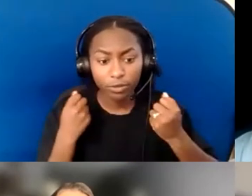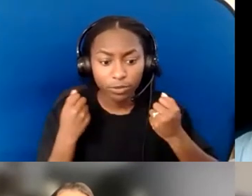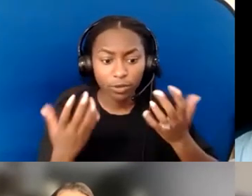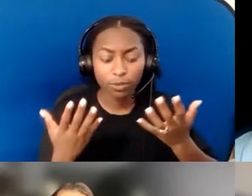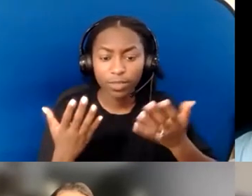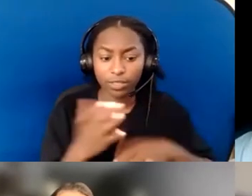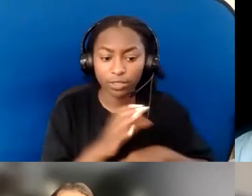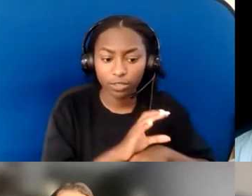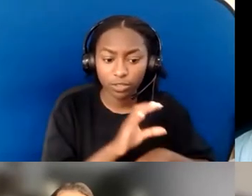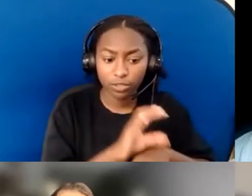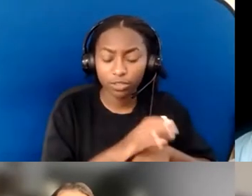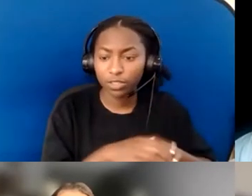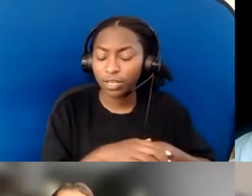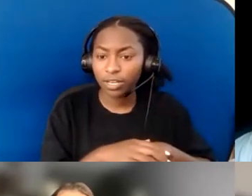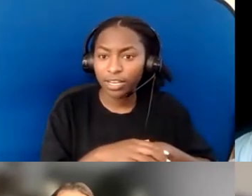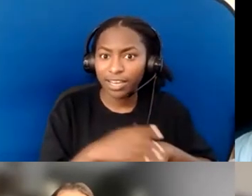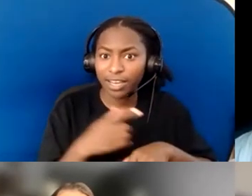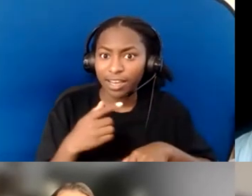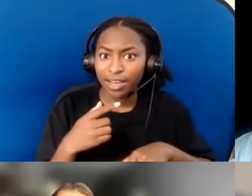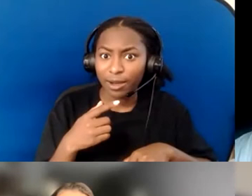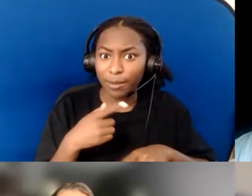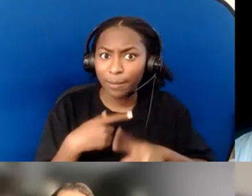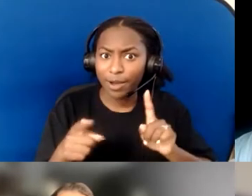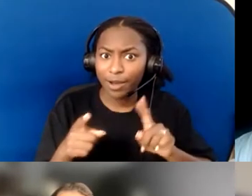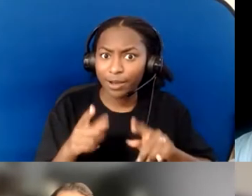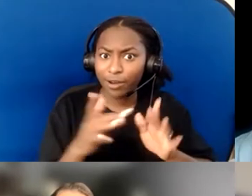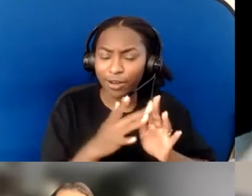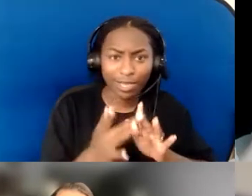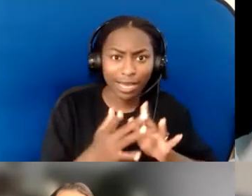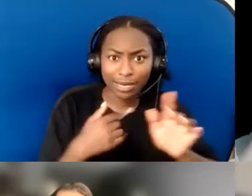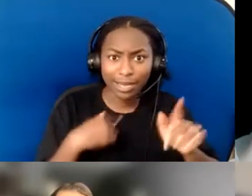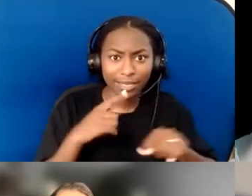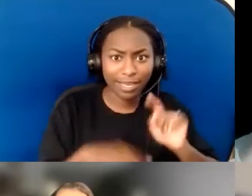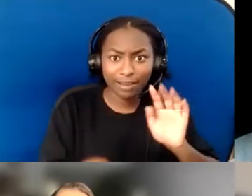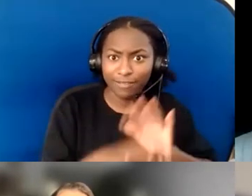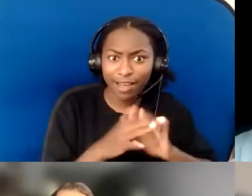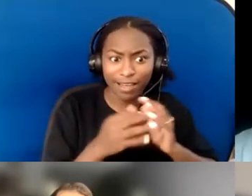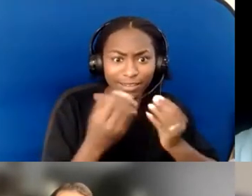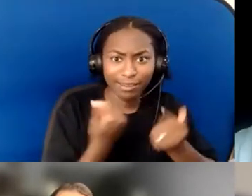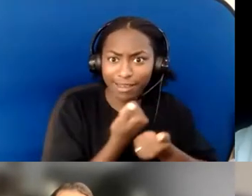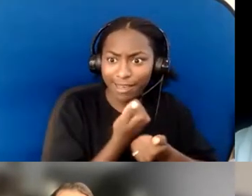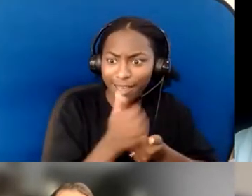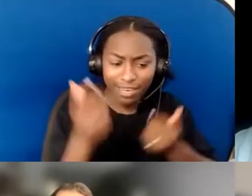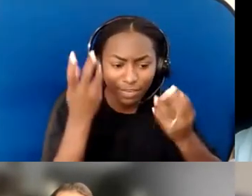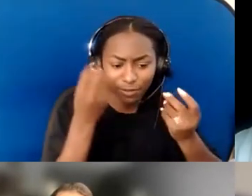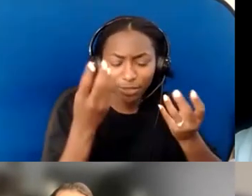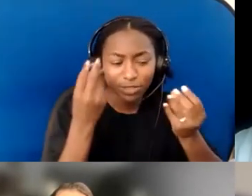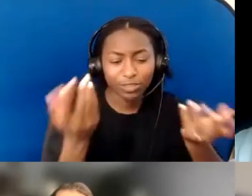I look at "About Us"; there's nothing. "Resources"? And sooner or later, maybe I find something. Redundancy is important, I think.